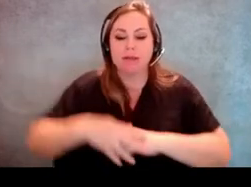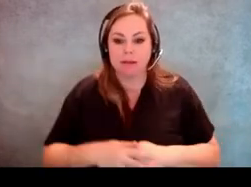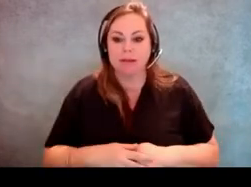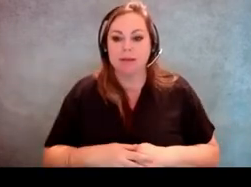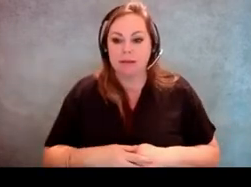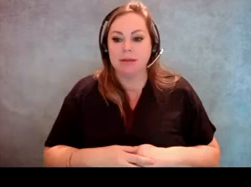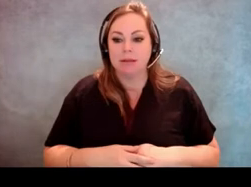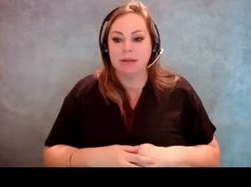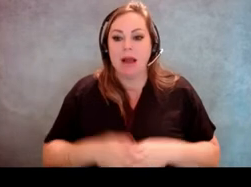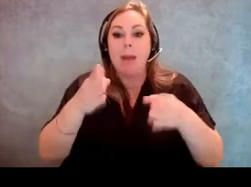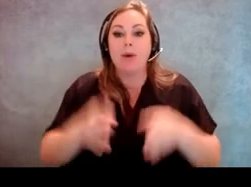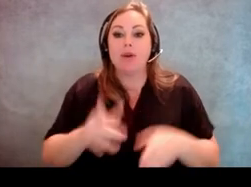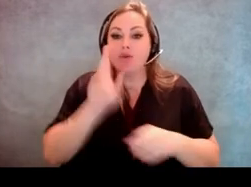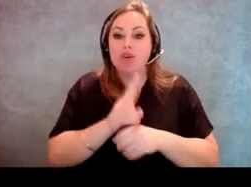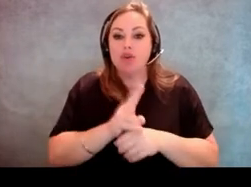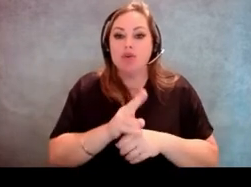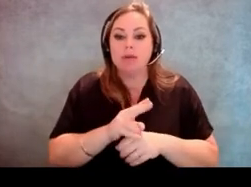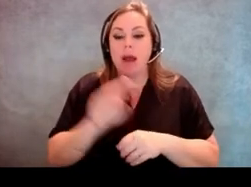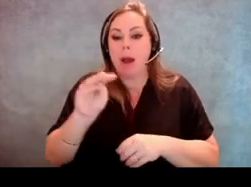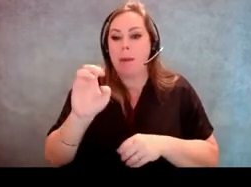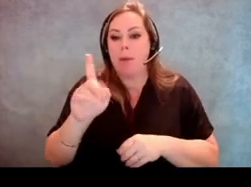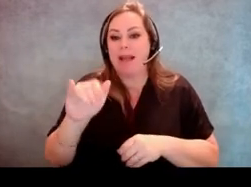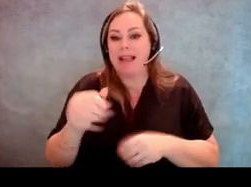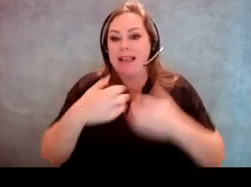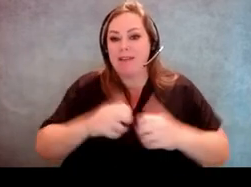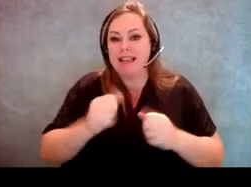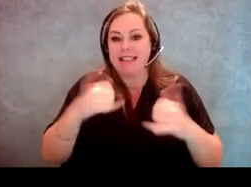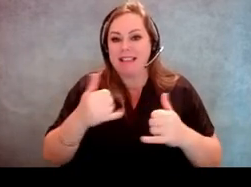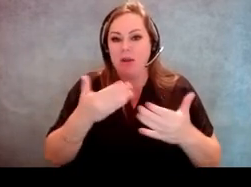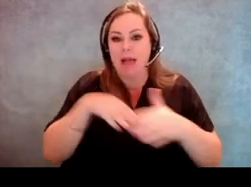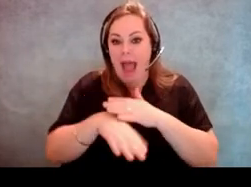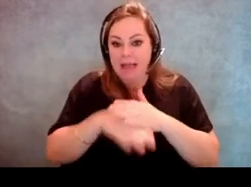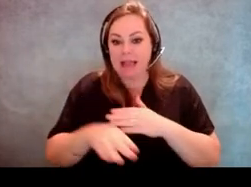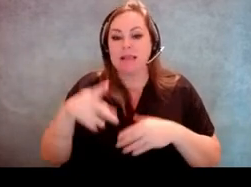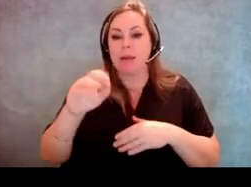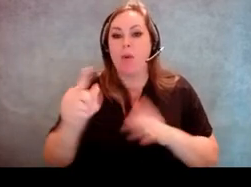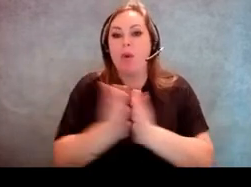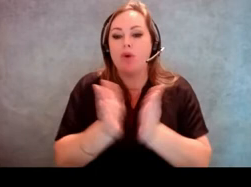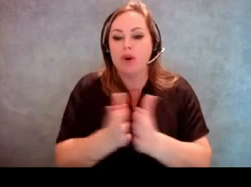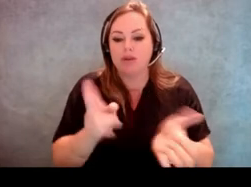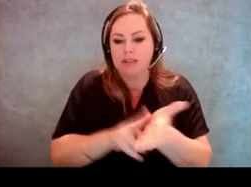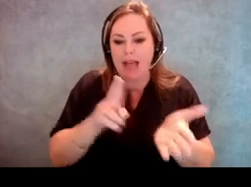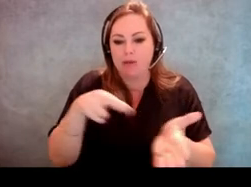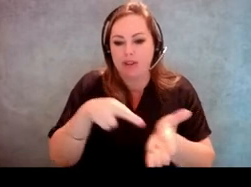that someone that's using a mobility device can still access the poll book. [Molly Broadway] Good point.